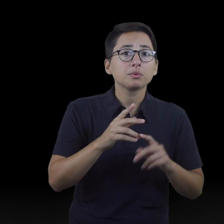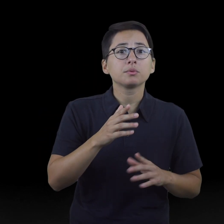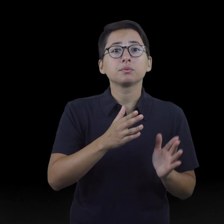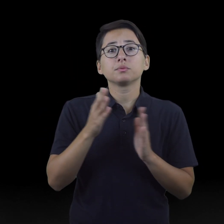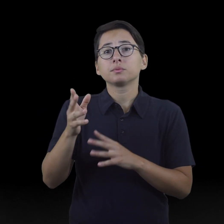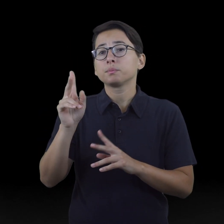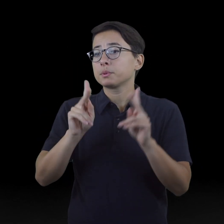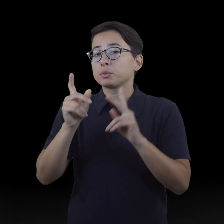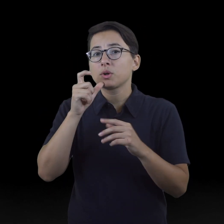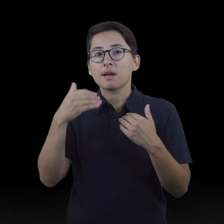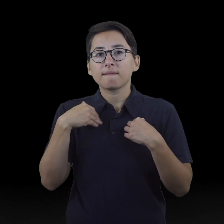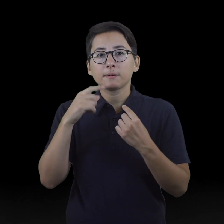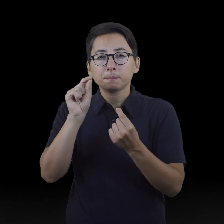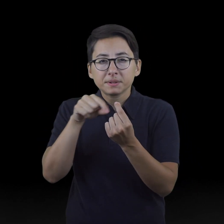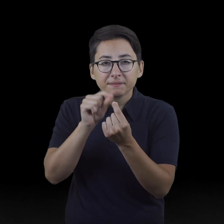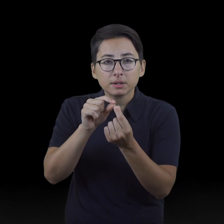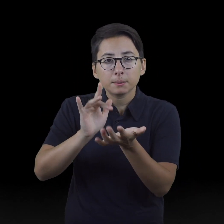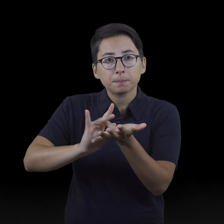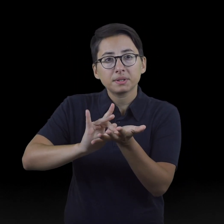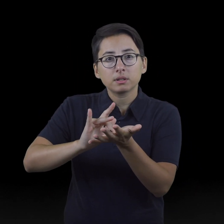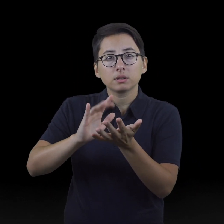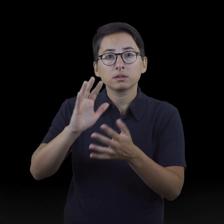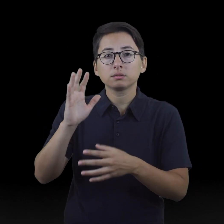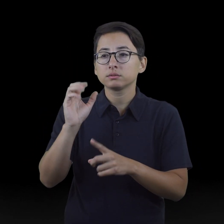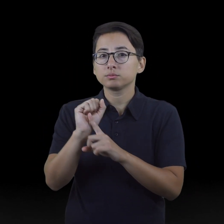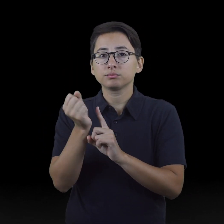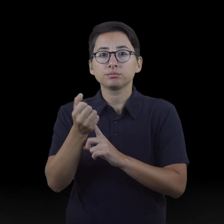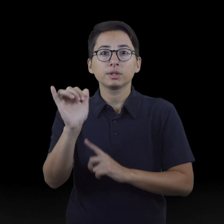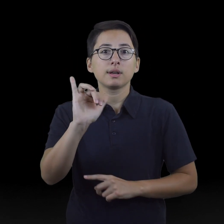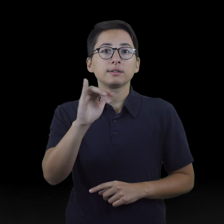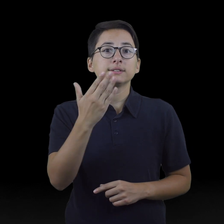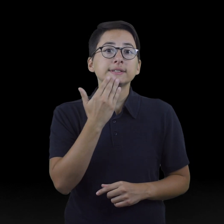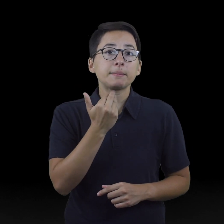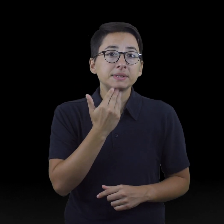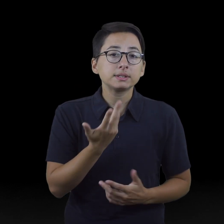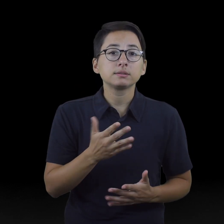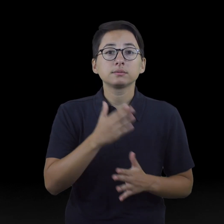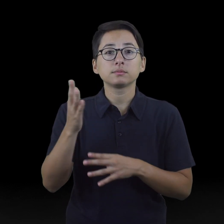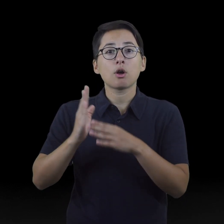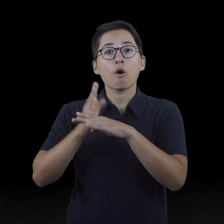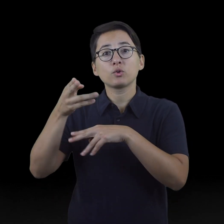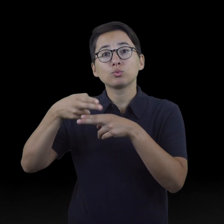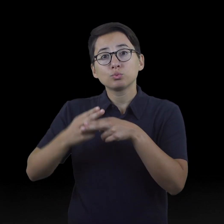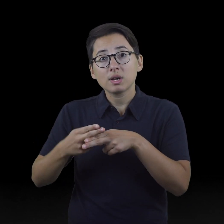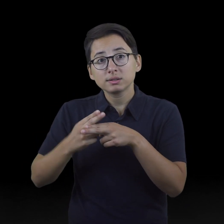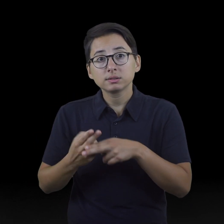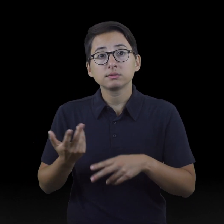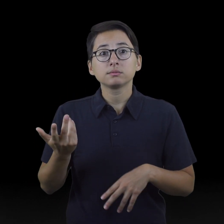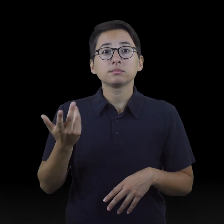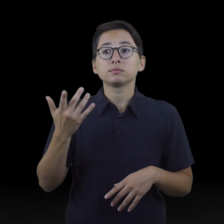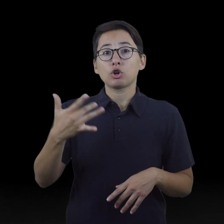those who have certain medical conditions such as diabetes, overweight or obesity, and heart